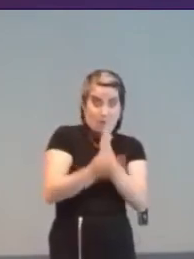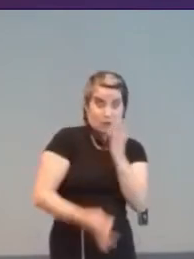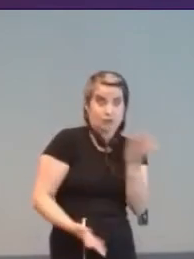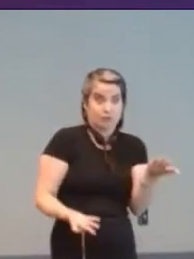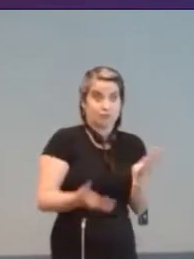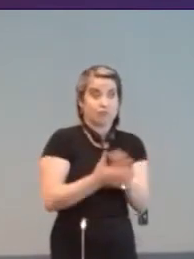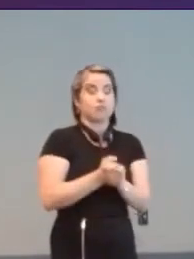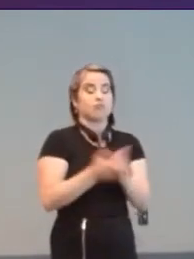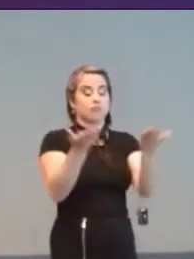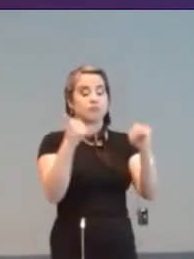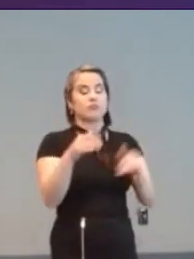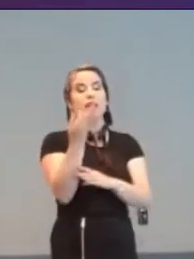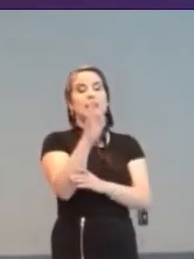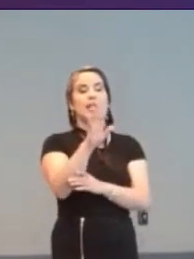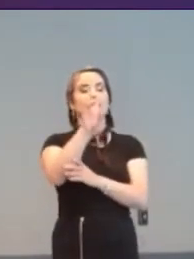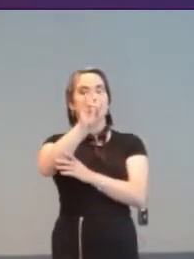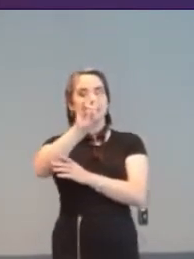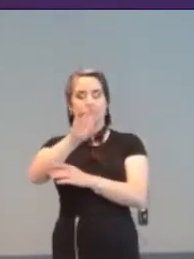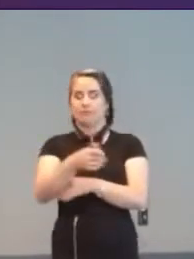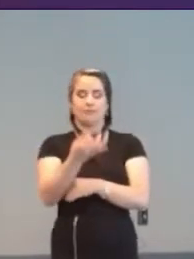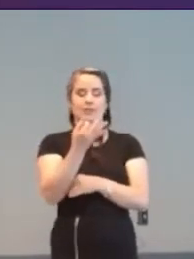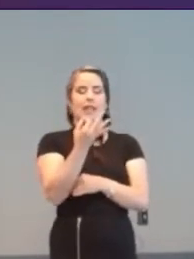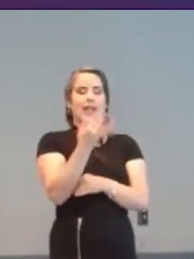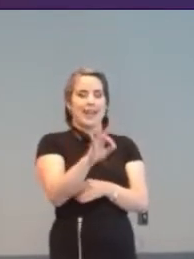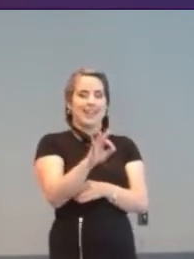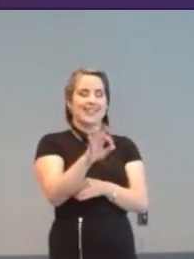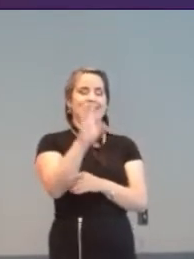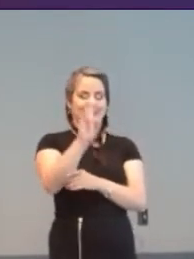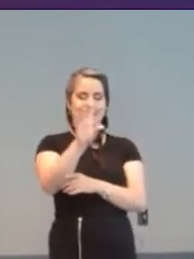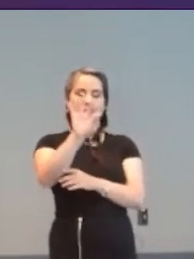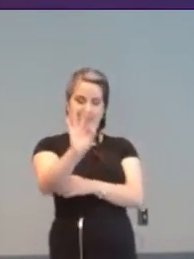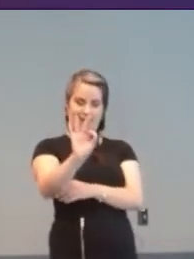In 1979, under the name Telemachus, Reg Maling,